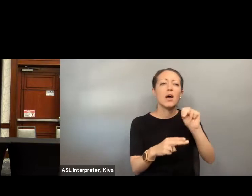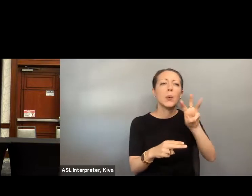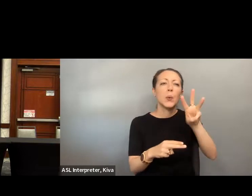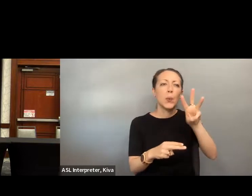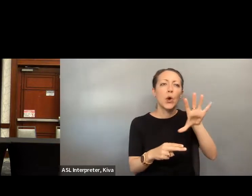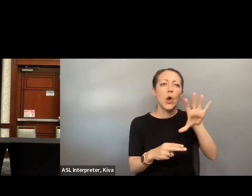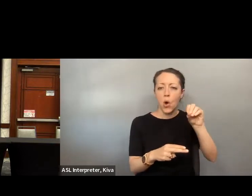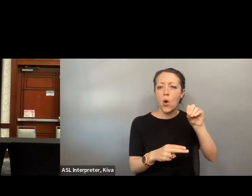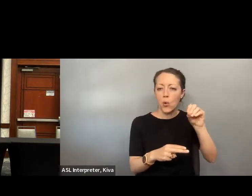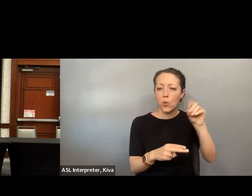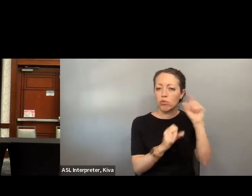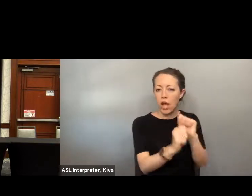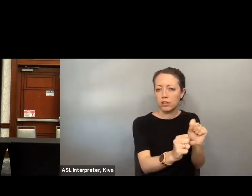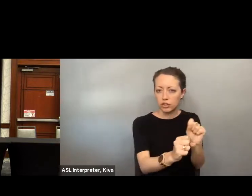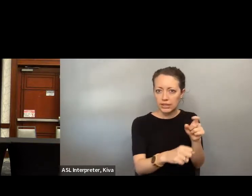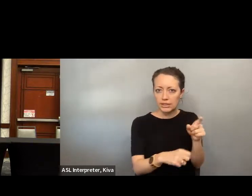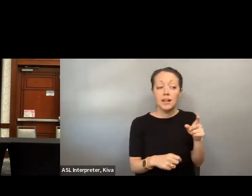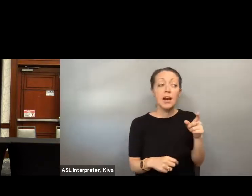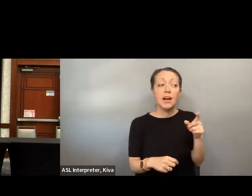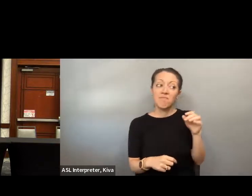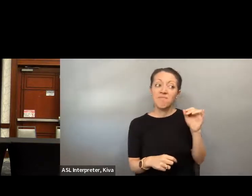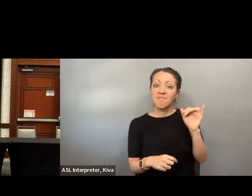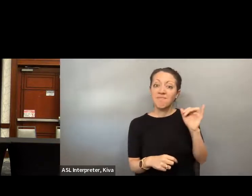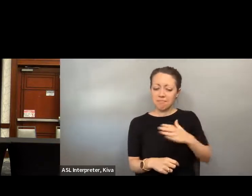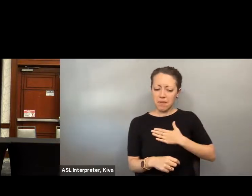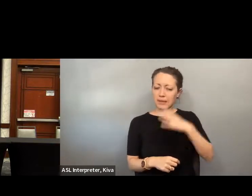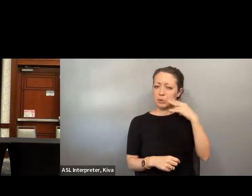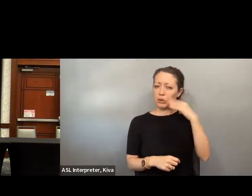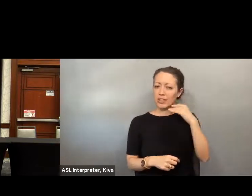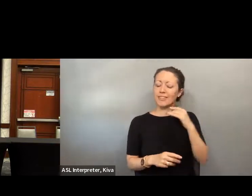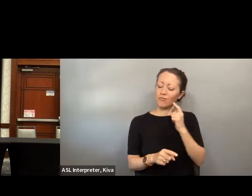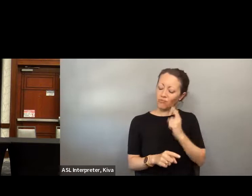since left the White